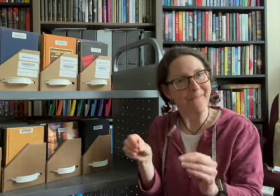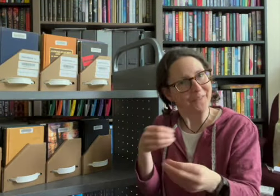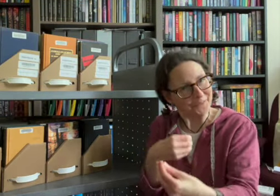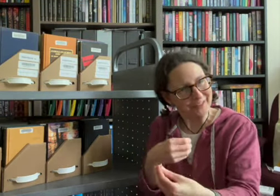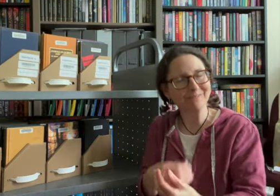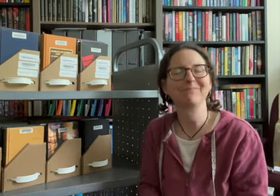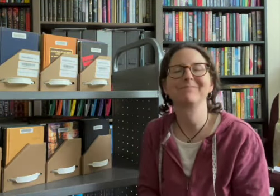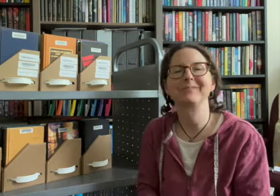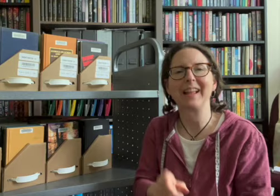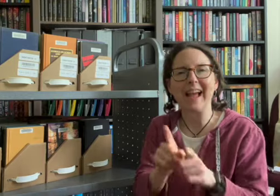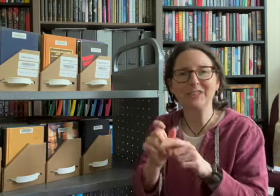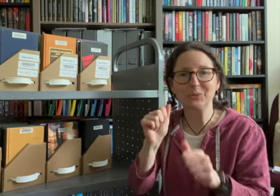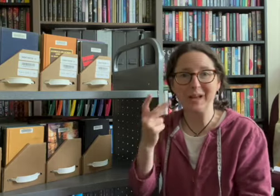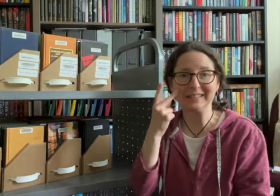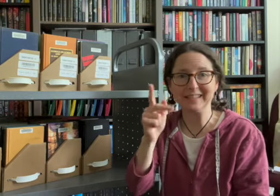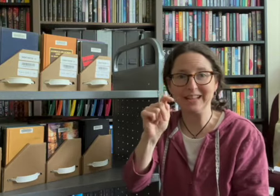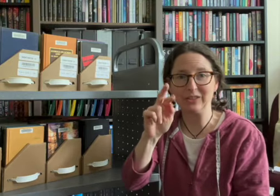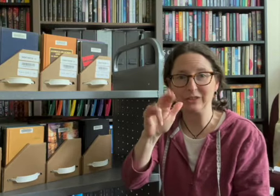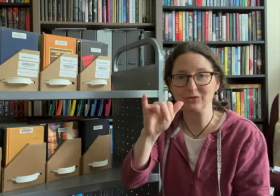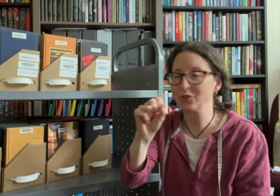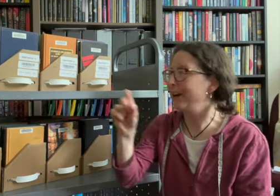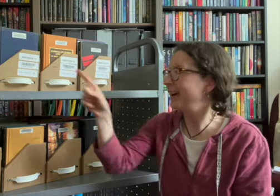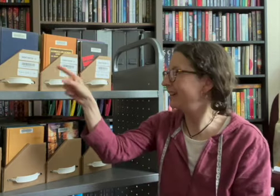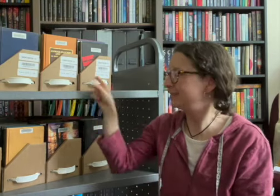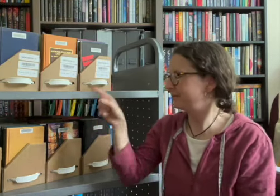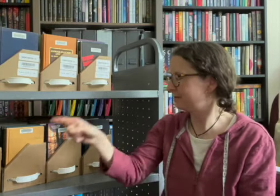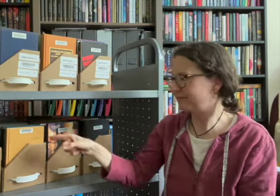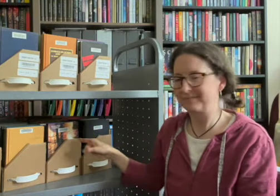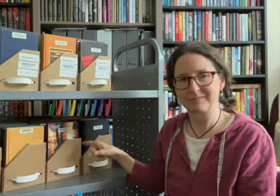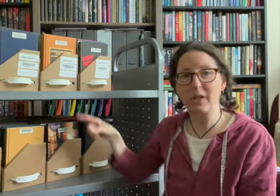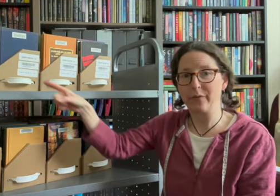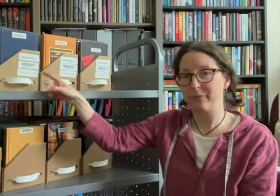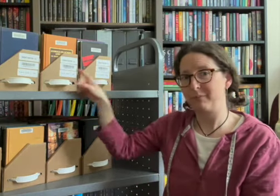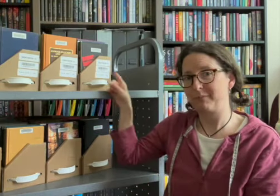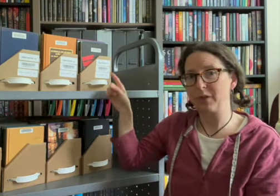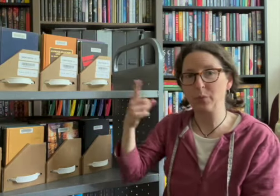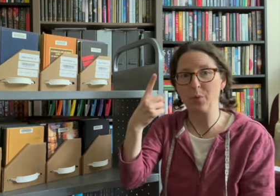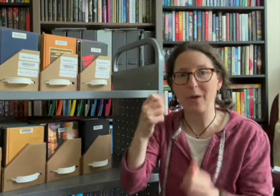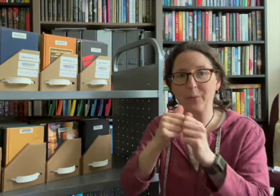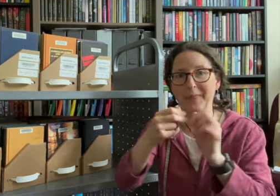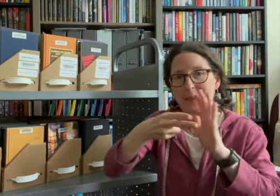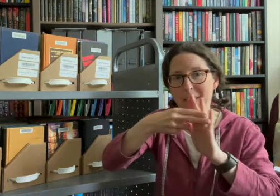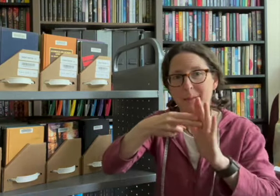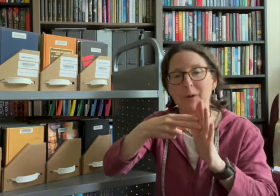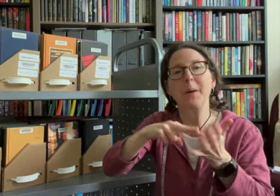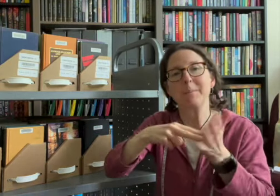we're here in my office as you can see those trays the ones with the labels means the books were